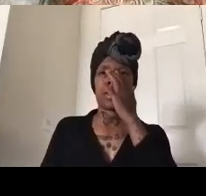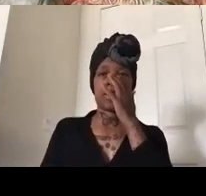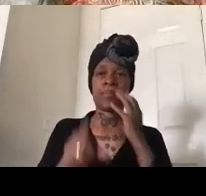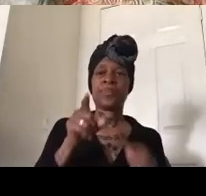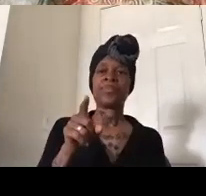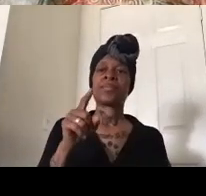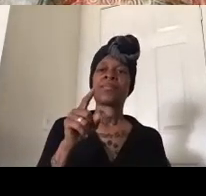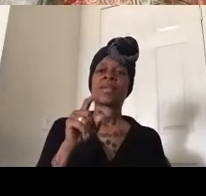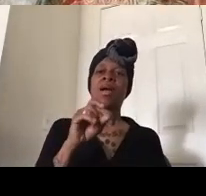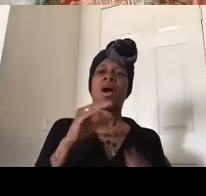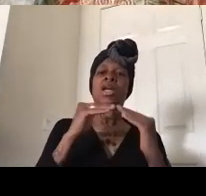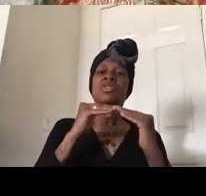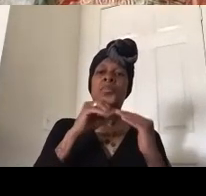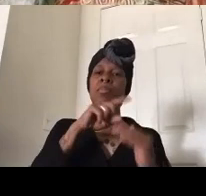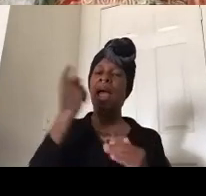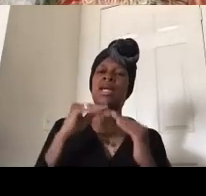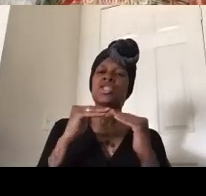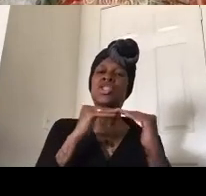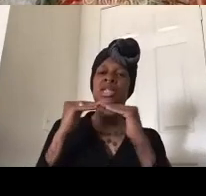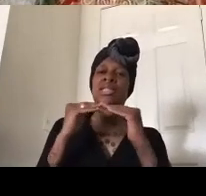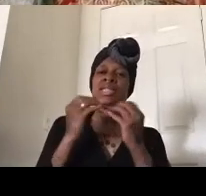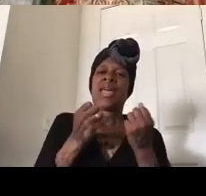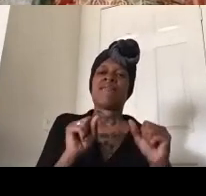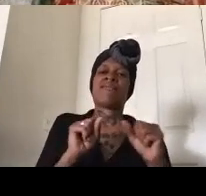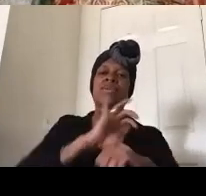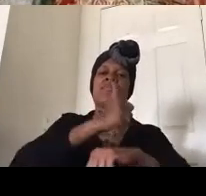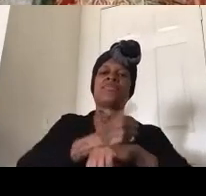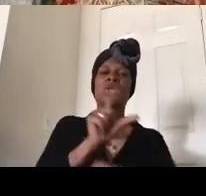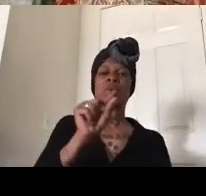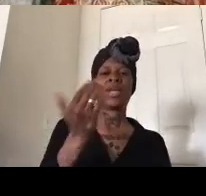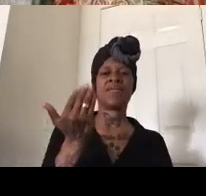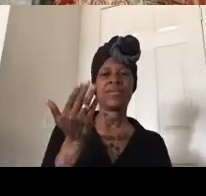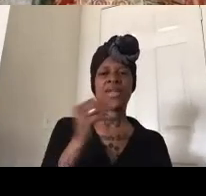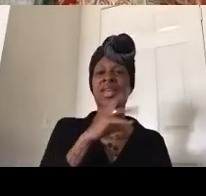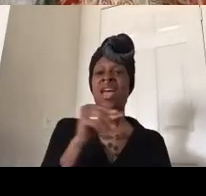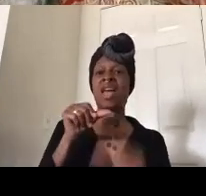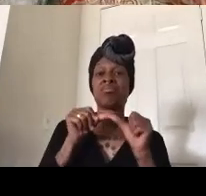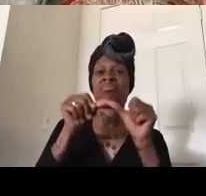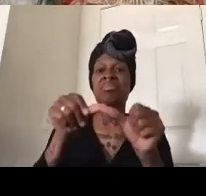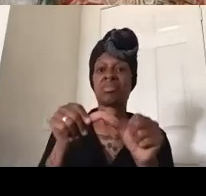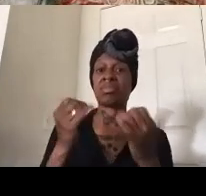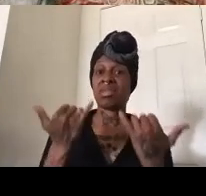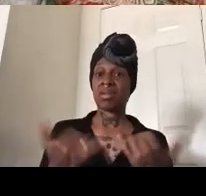was again launched in earnest in 2015 but continues even to this day